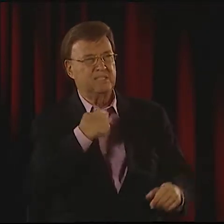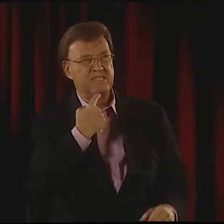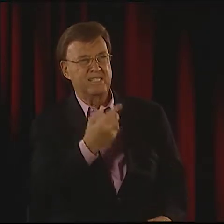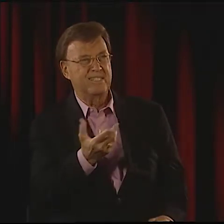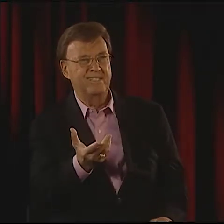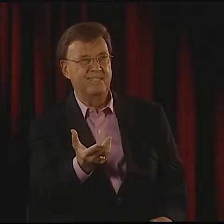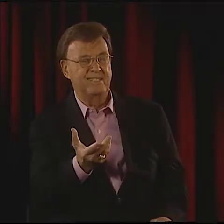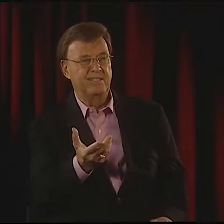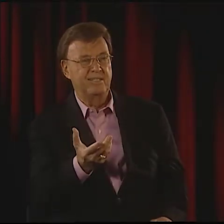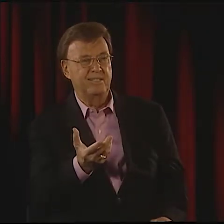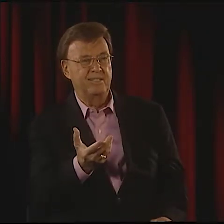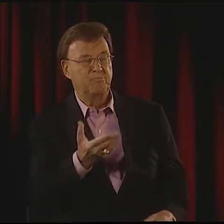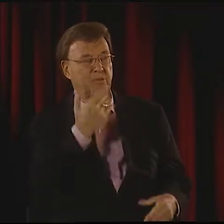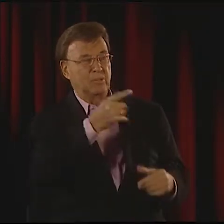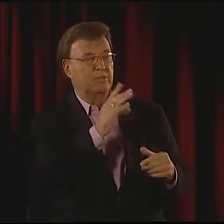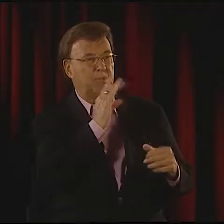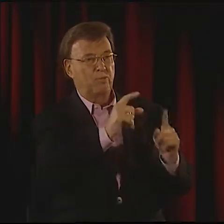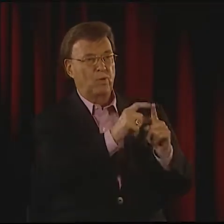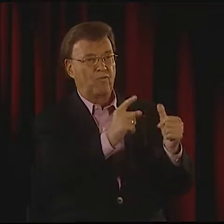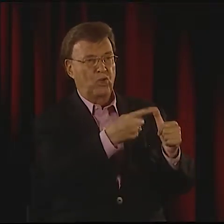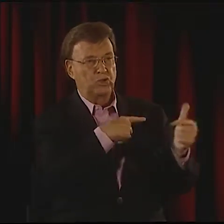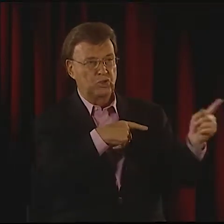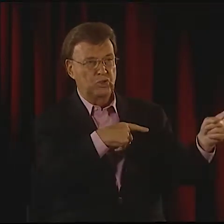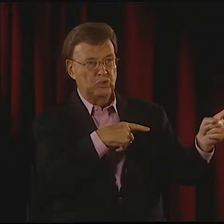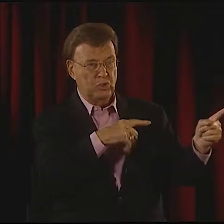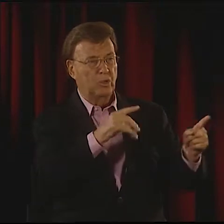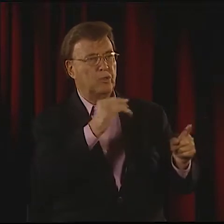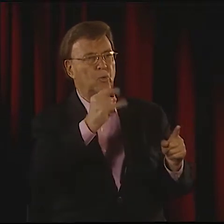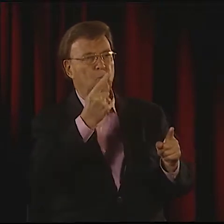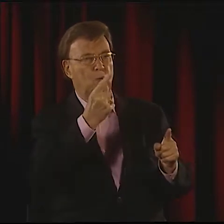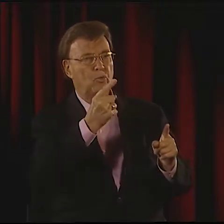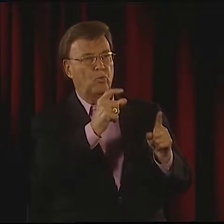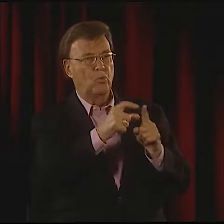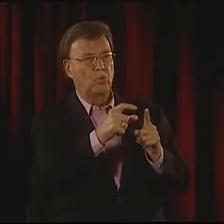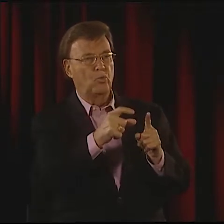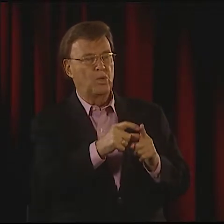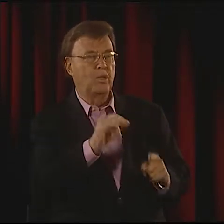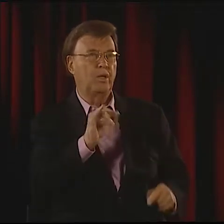A FRIEND OF MINE WHO IS HEARING SAID, "WHAT KIND OF WORDS WOULD YOU GIVE TO INTERPRET FOR AN AUDIENCE?"